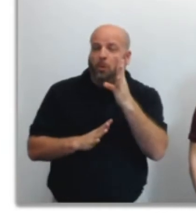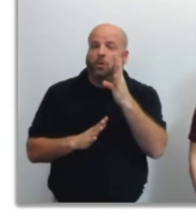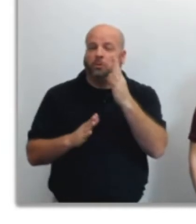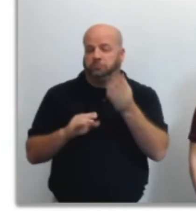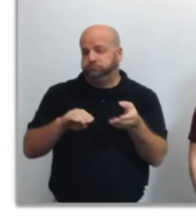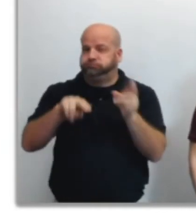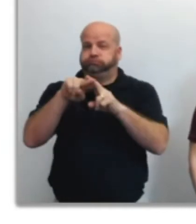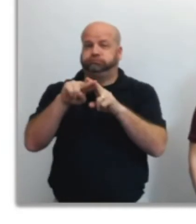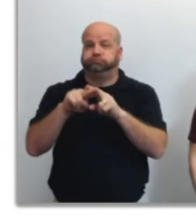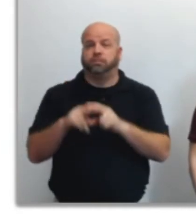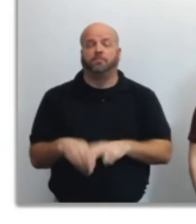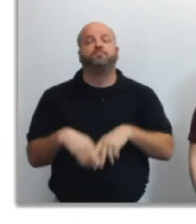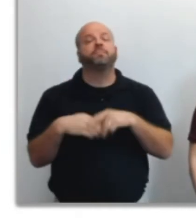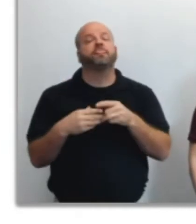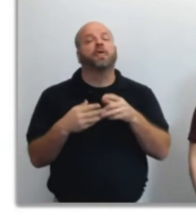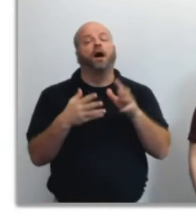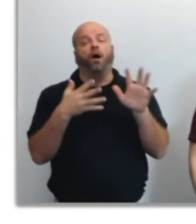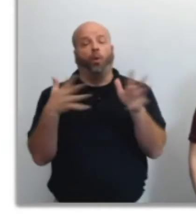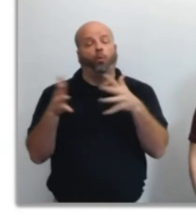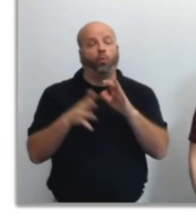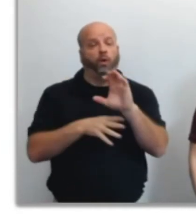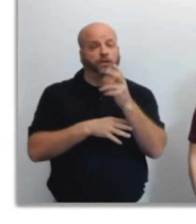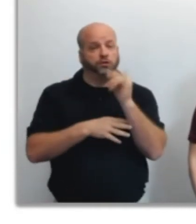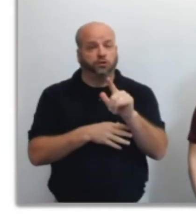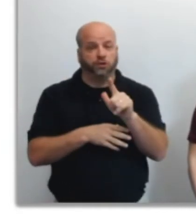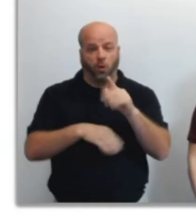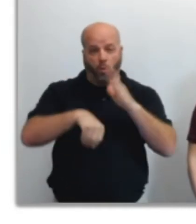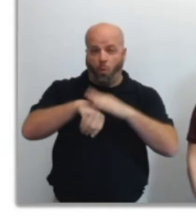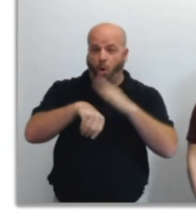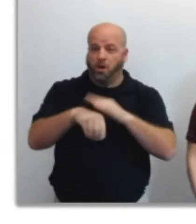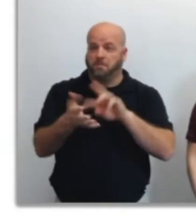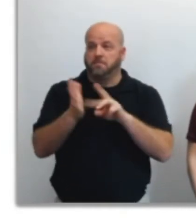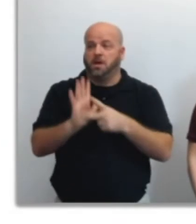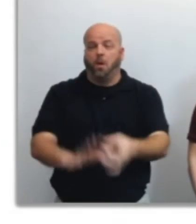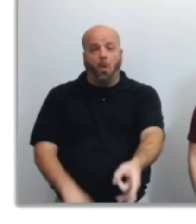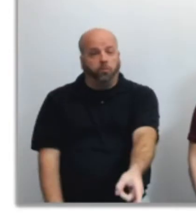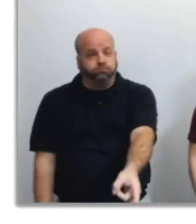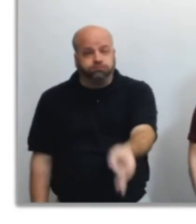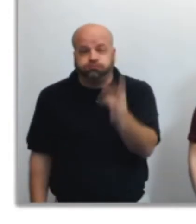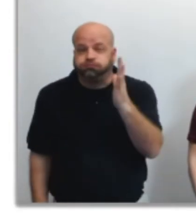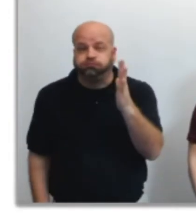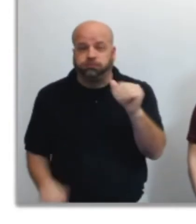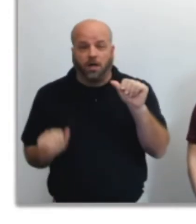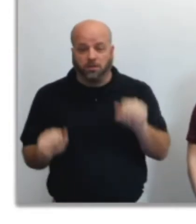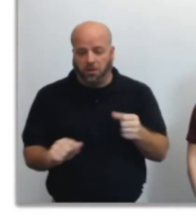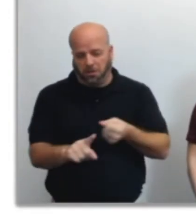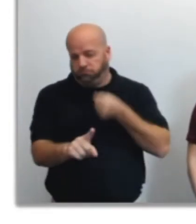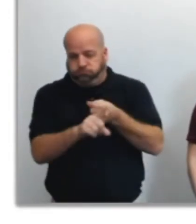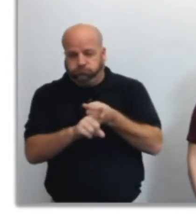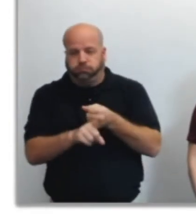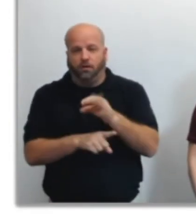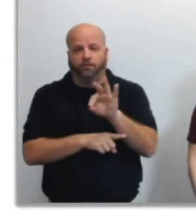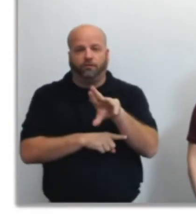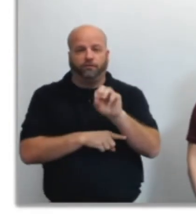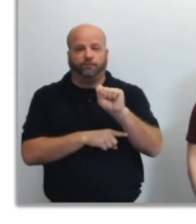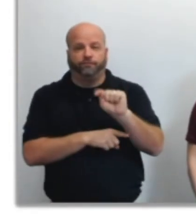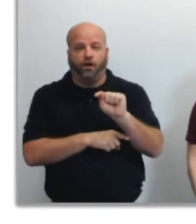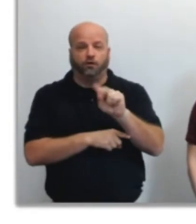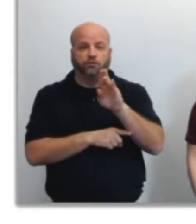A Wind Chill Warning is issued when dangerously low wind chills, which could quickly cause frostbite or hypothermia are expected.